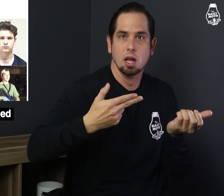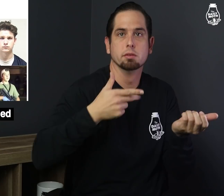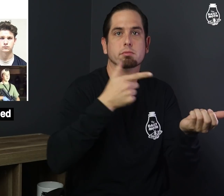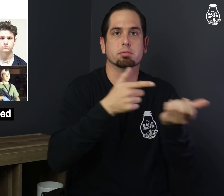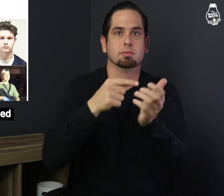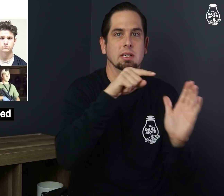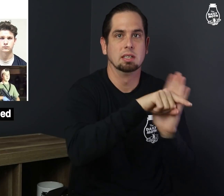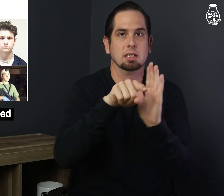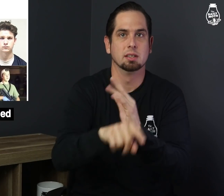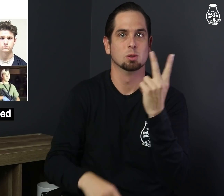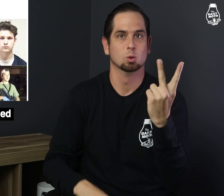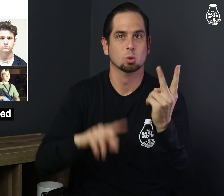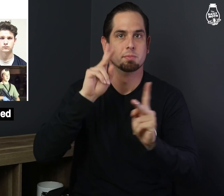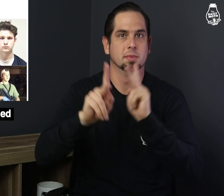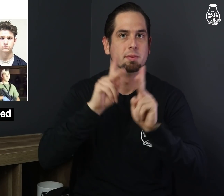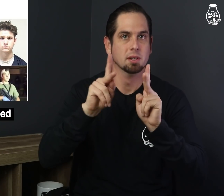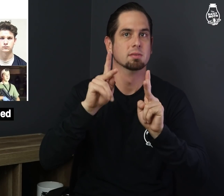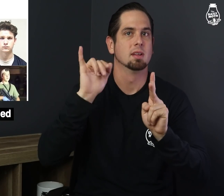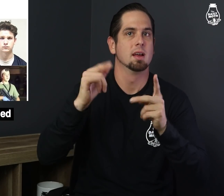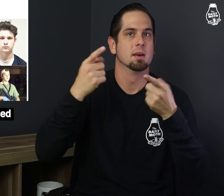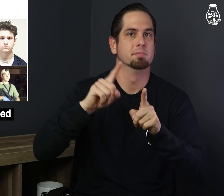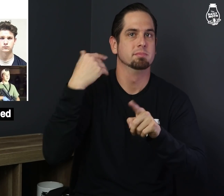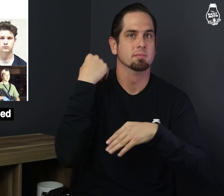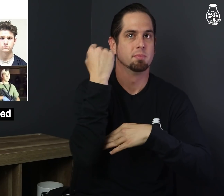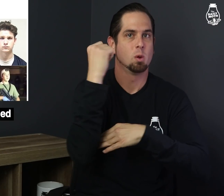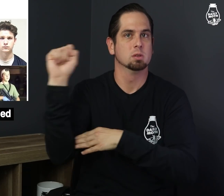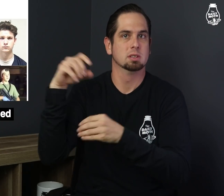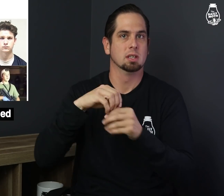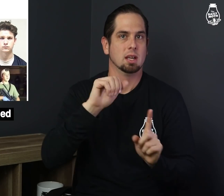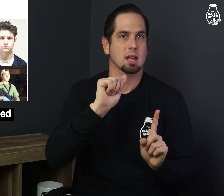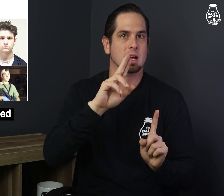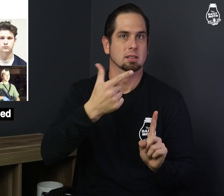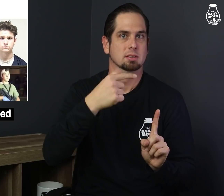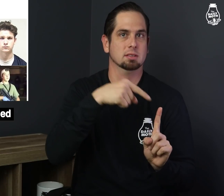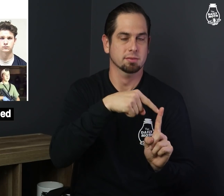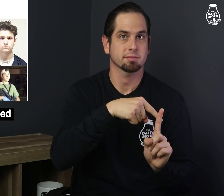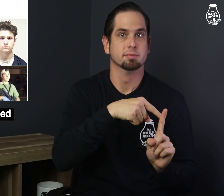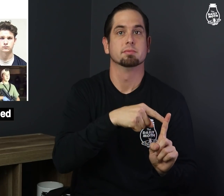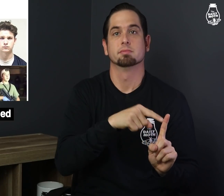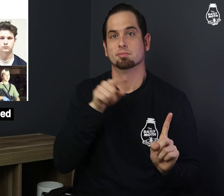shoot and kill two people during protests in August.